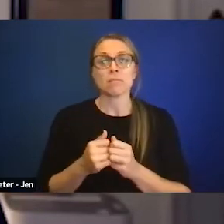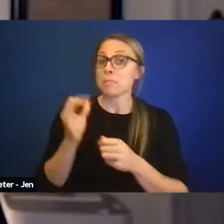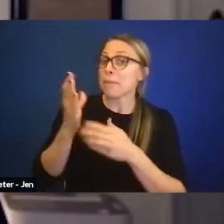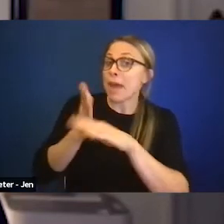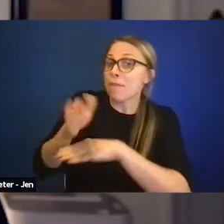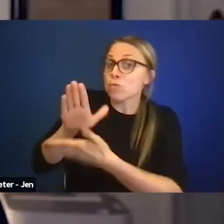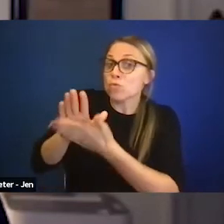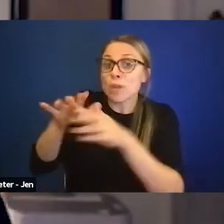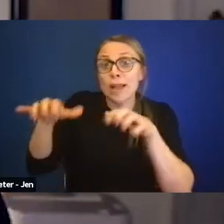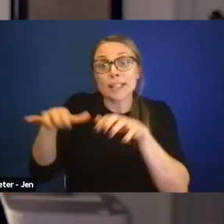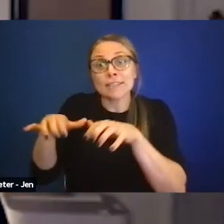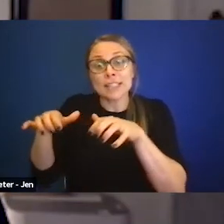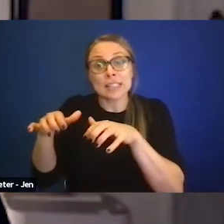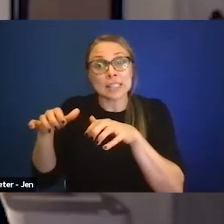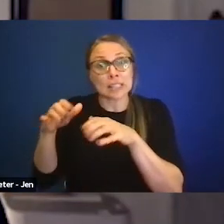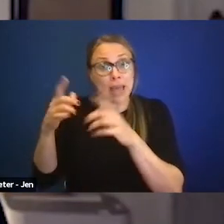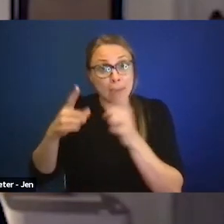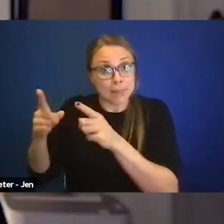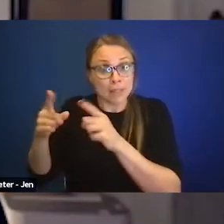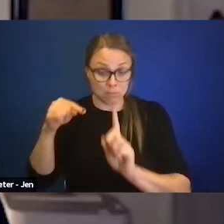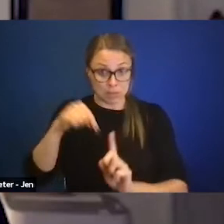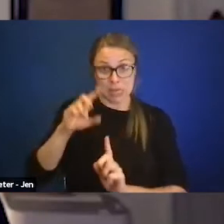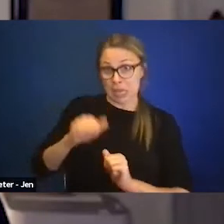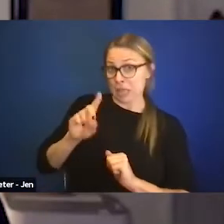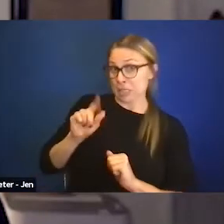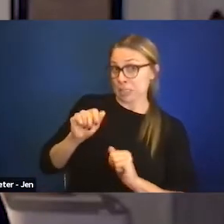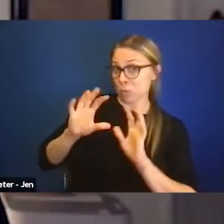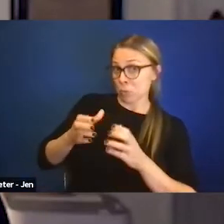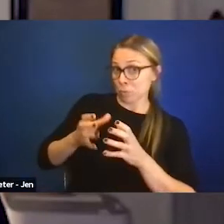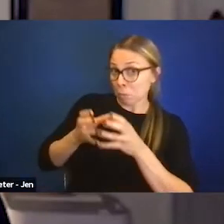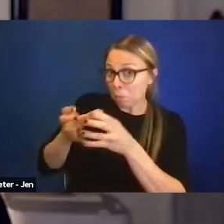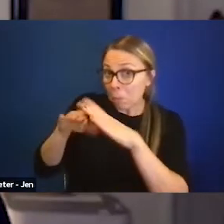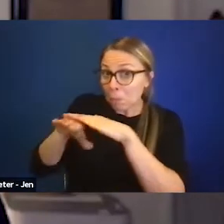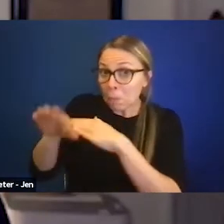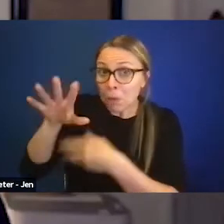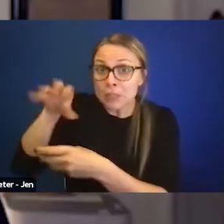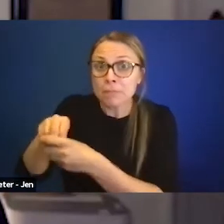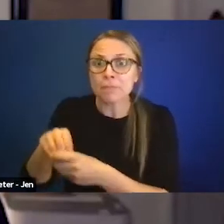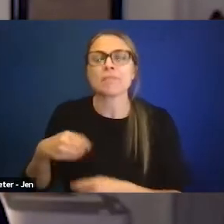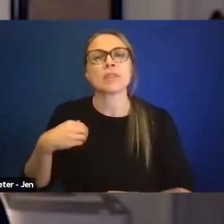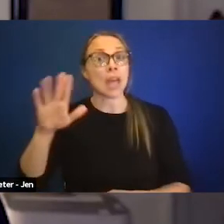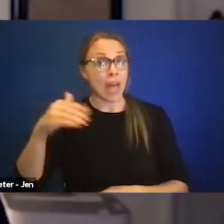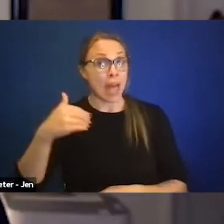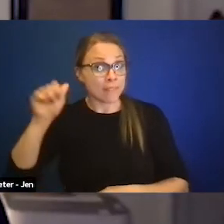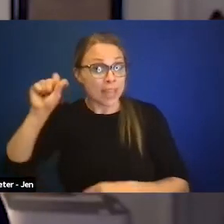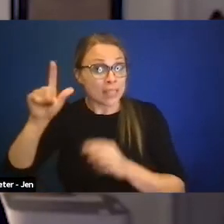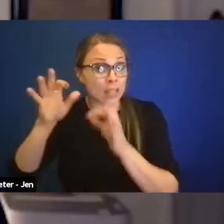and are the disabled kids able to really participate? Are there sign language interpreters available